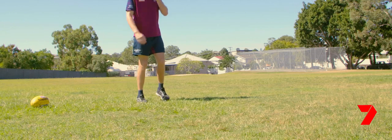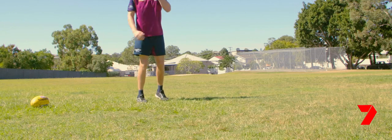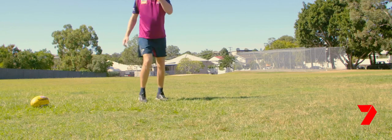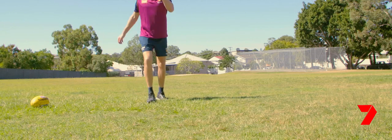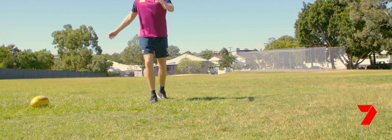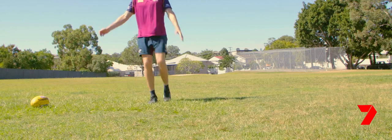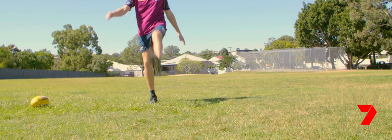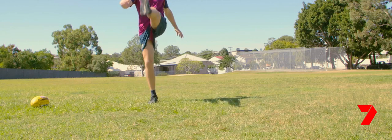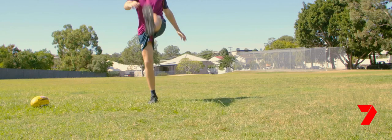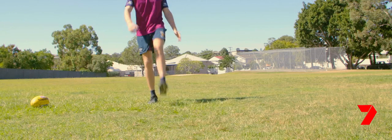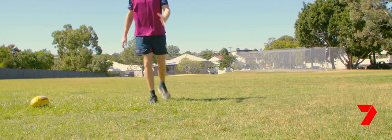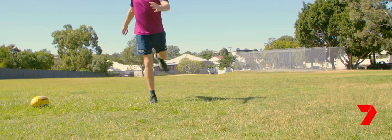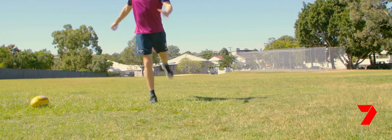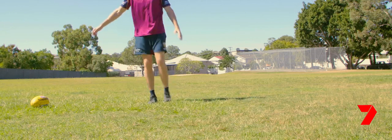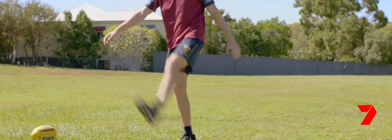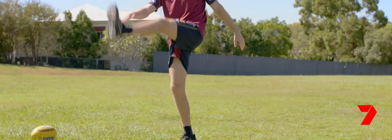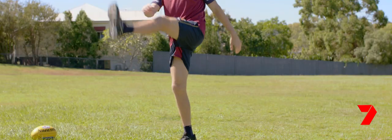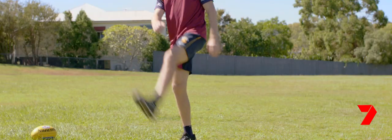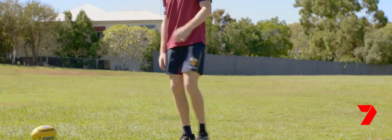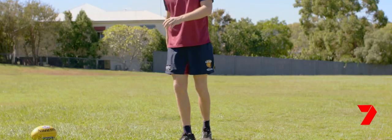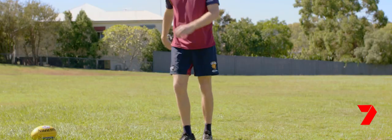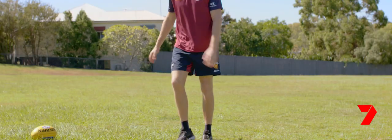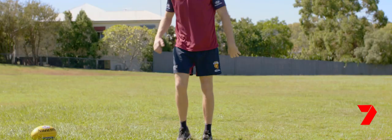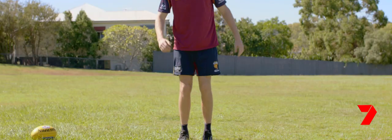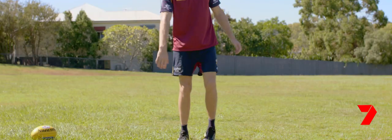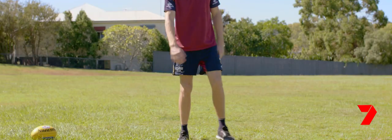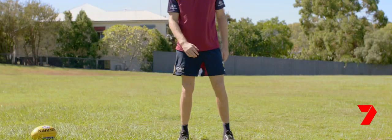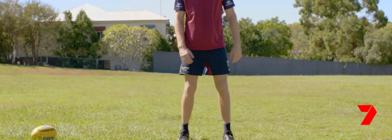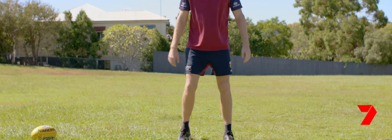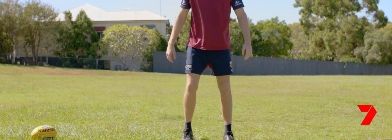Make sure you do both sides. The last exercise I’ll be showing you today,